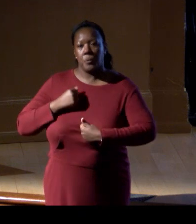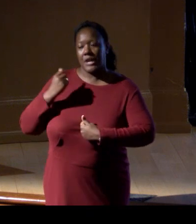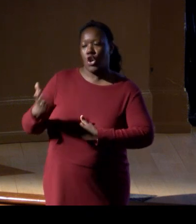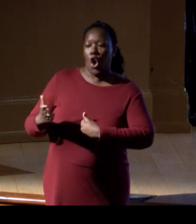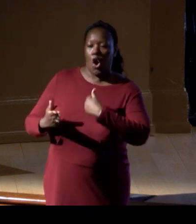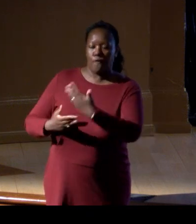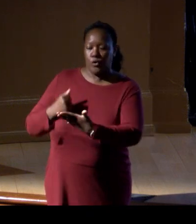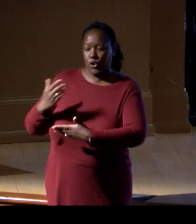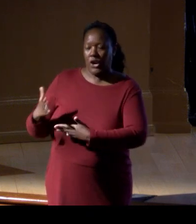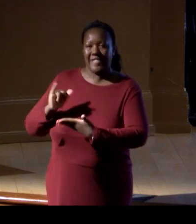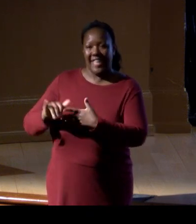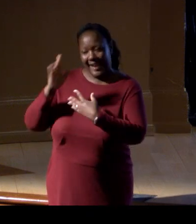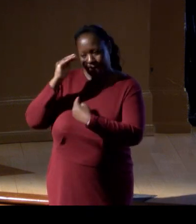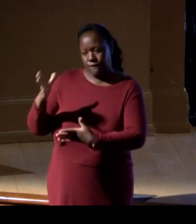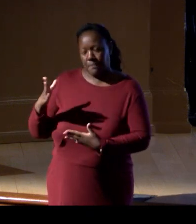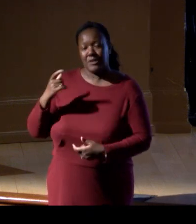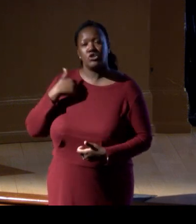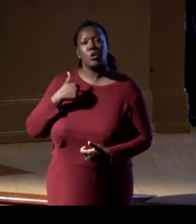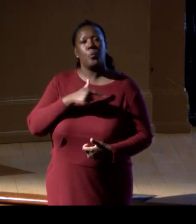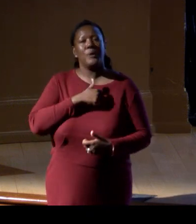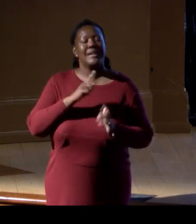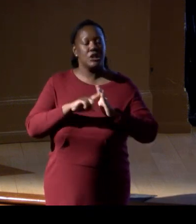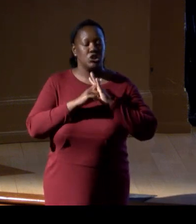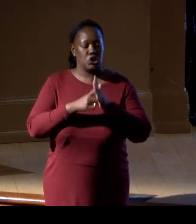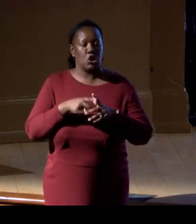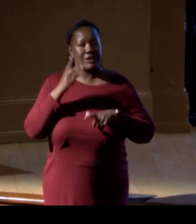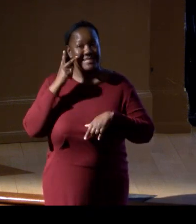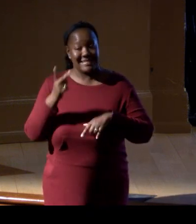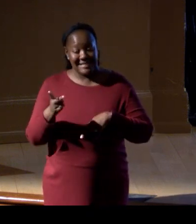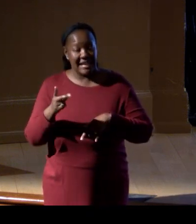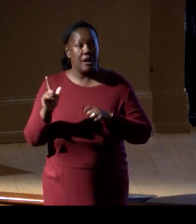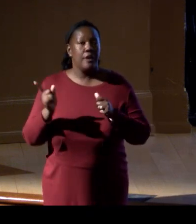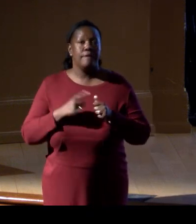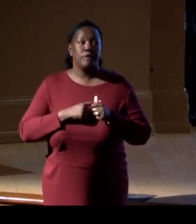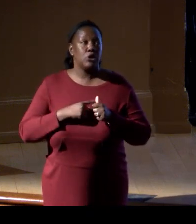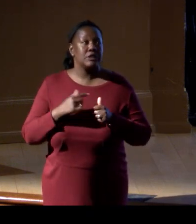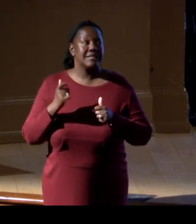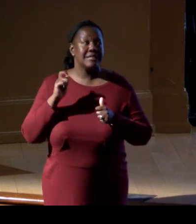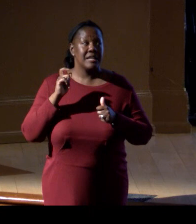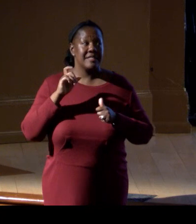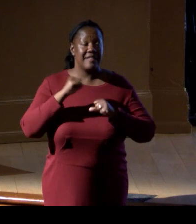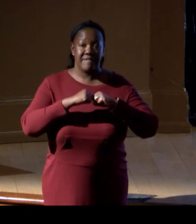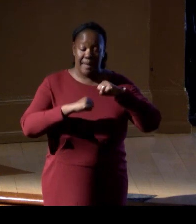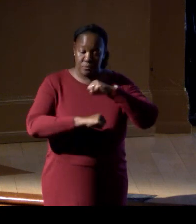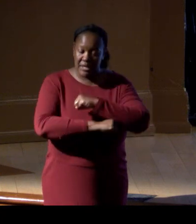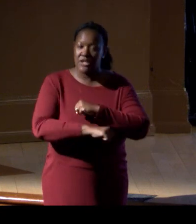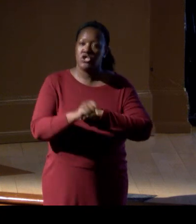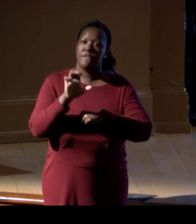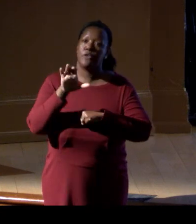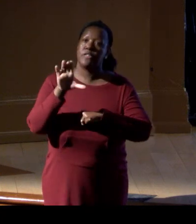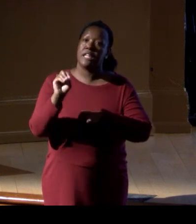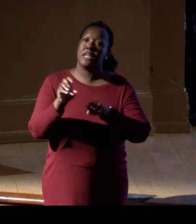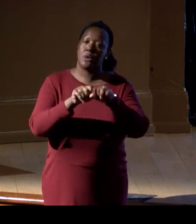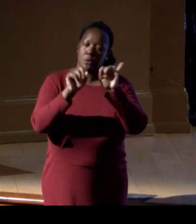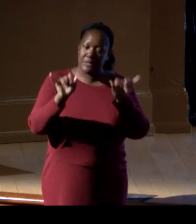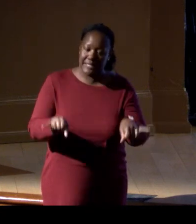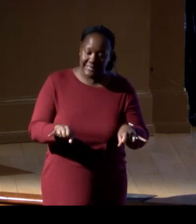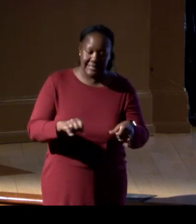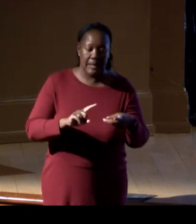'cause we can start to see, first of all, the foundation of the ecosystem, and then how that's changing over time.